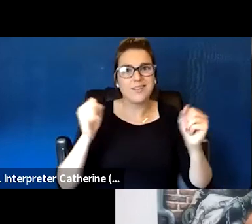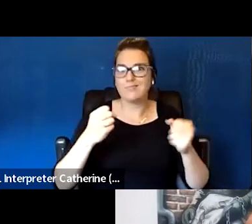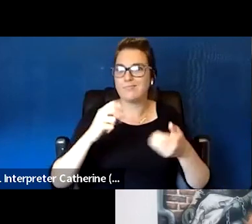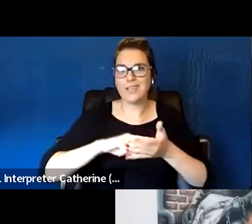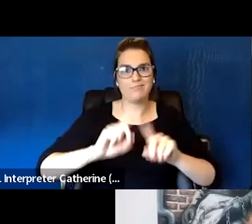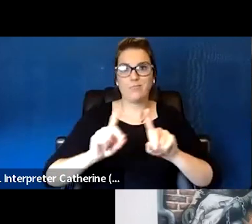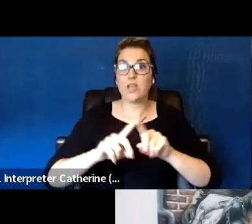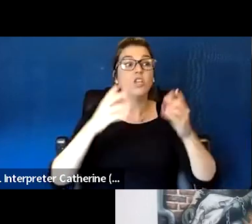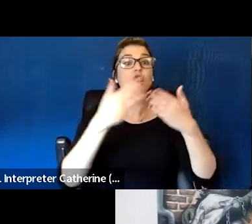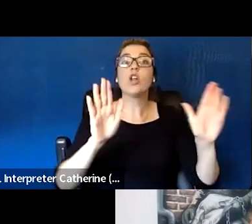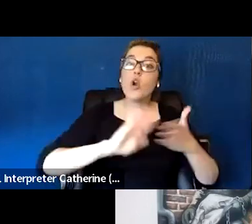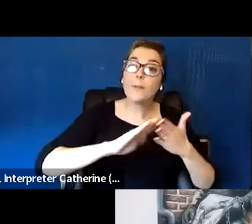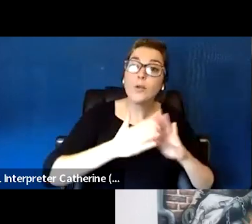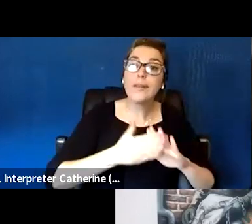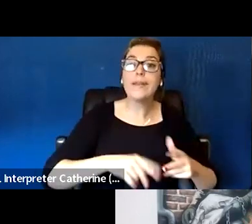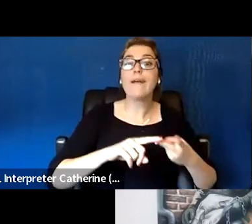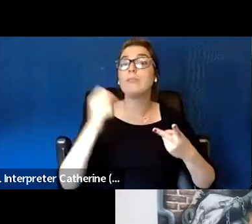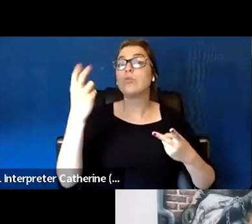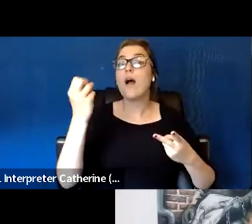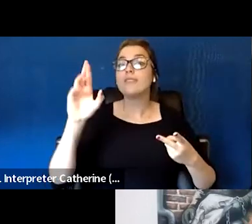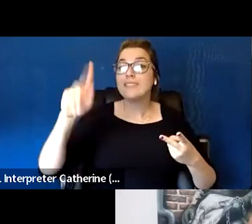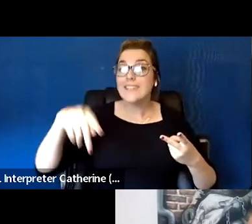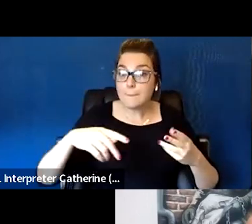sometimes people can be connected to issues